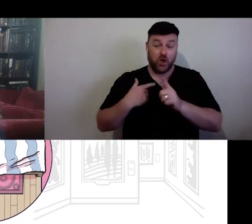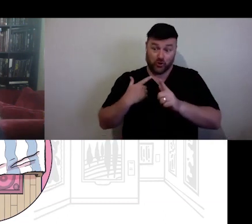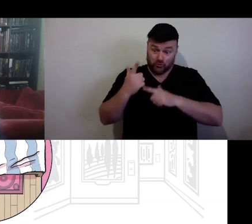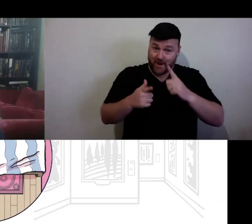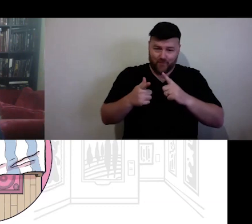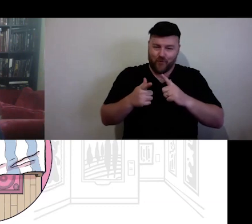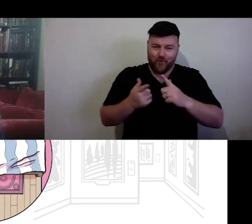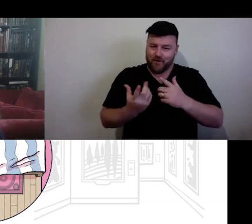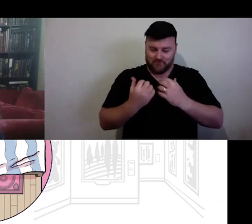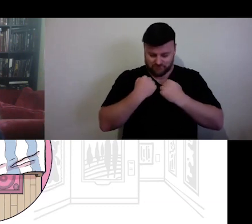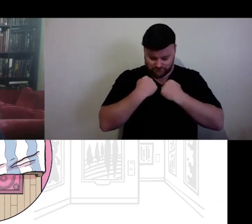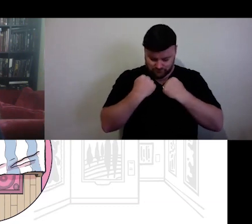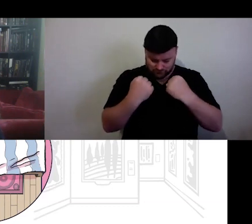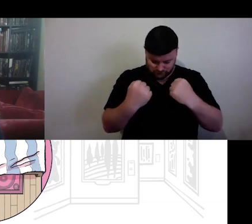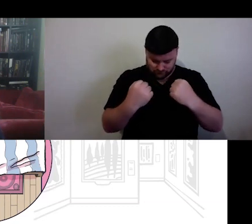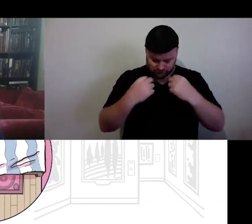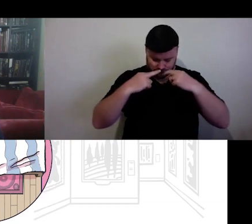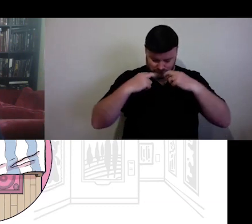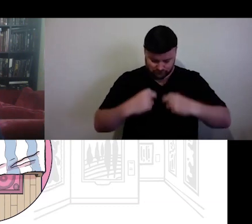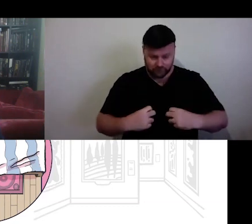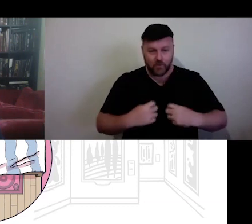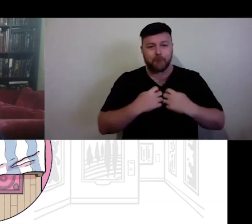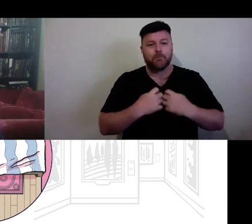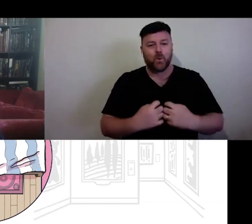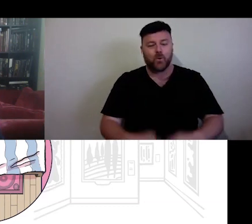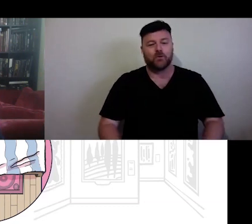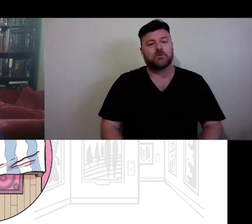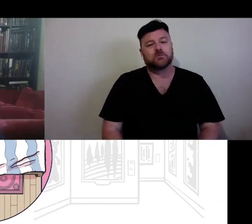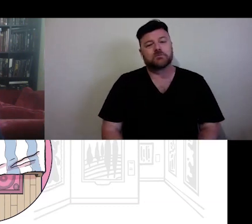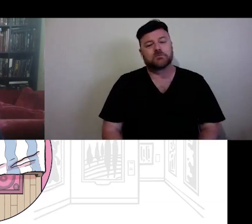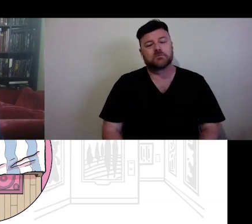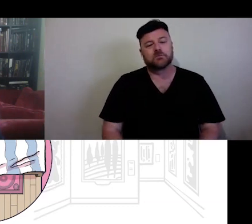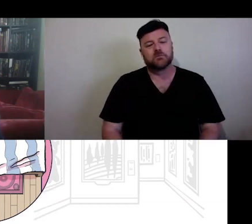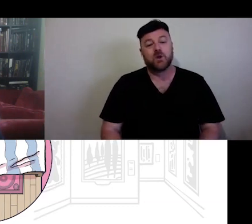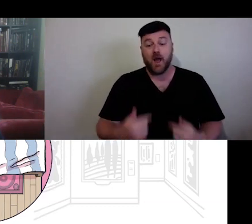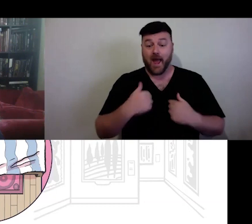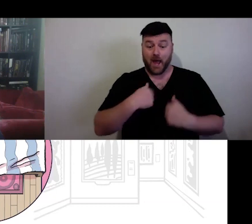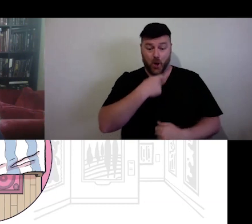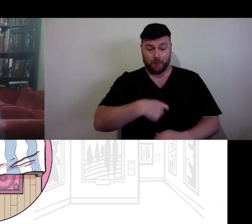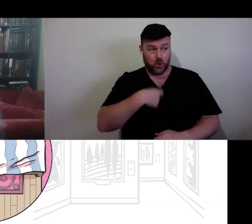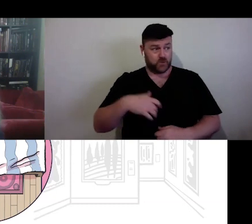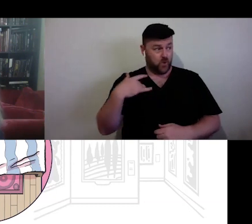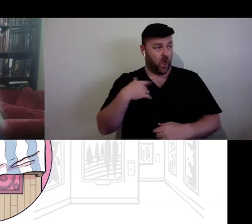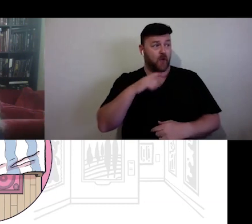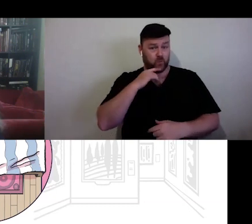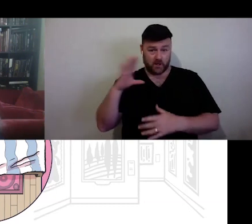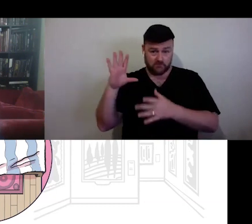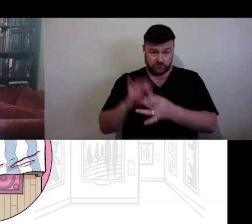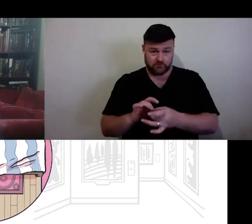of our personal selves to our art, our social experiences and work experiences.